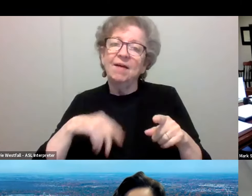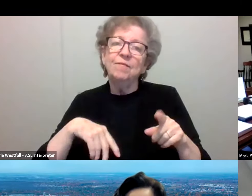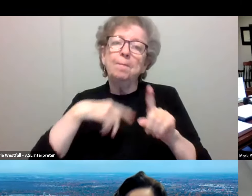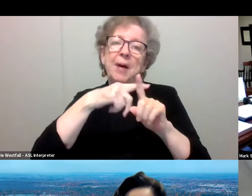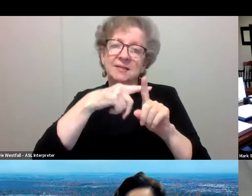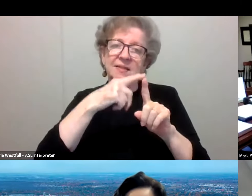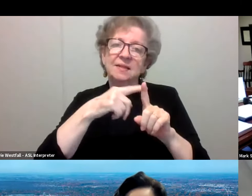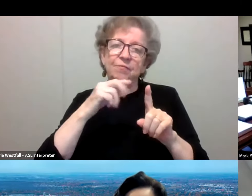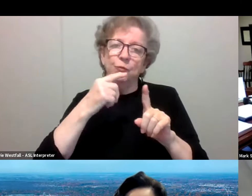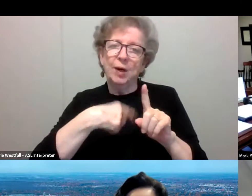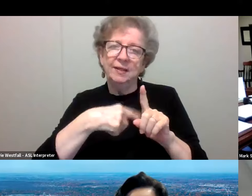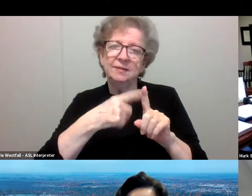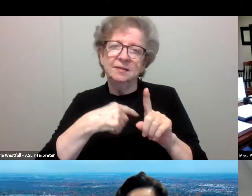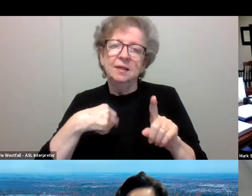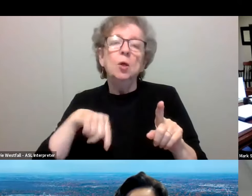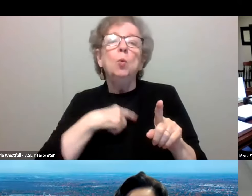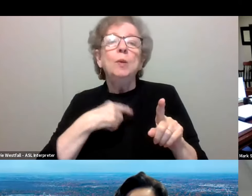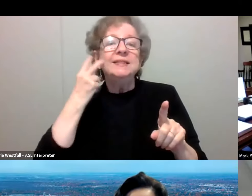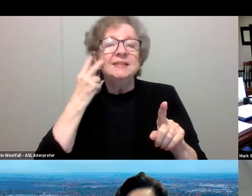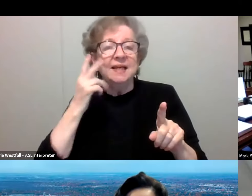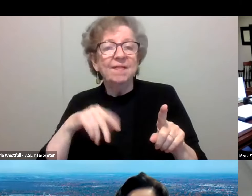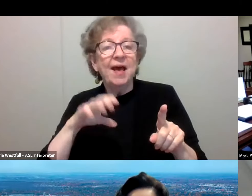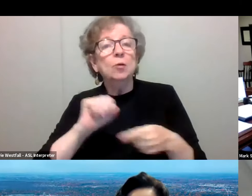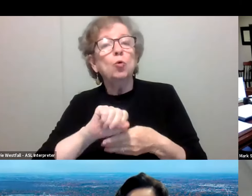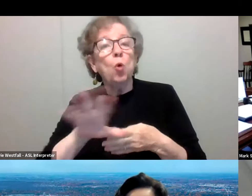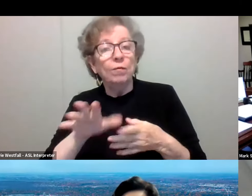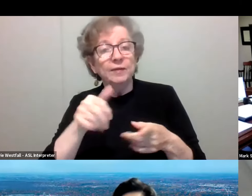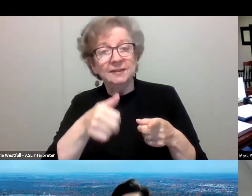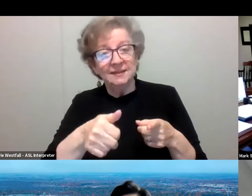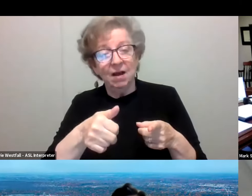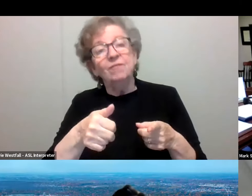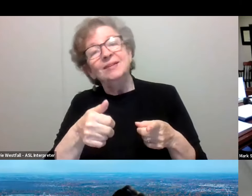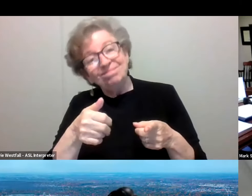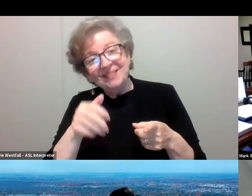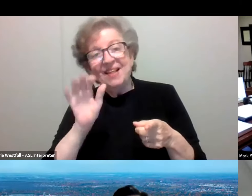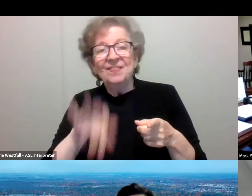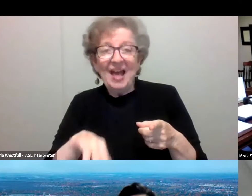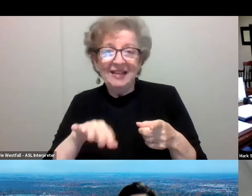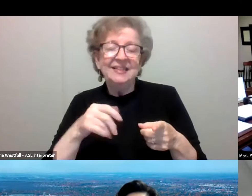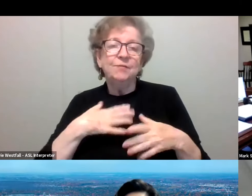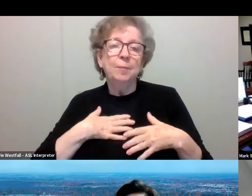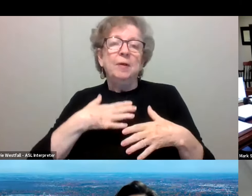So that tells us that COVID itself is accounting for some of the respiratory illness that we're seeing, but we're seeing